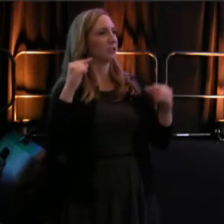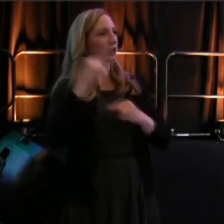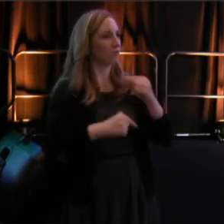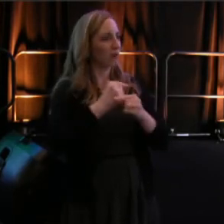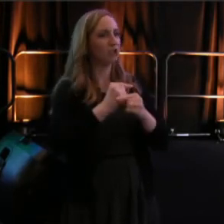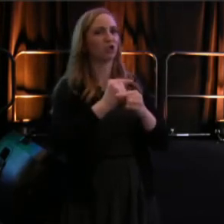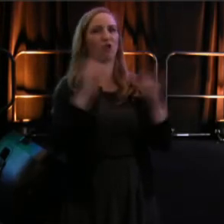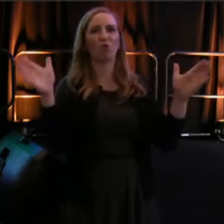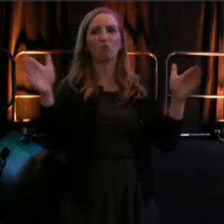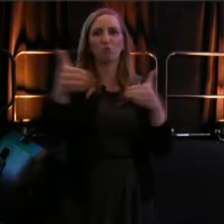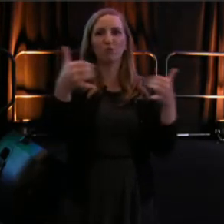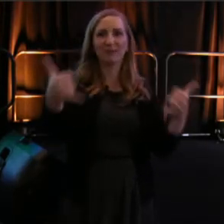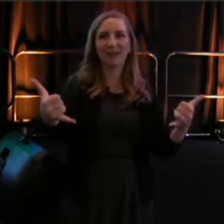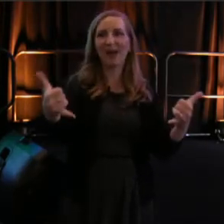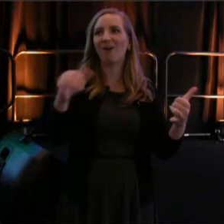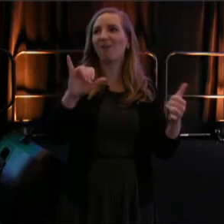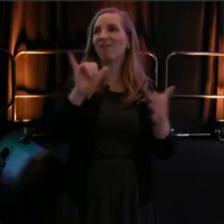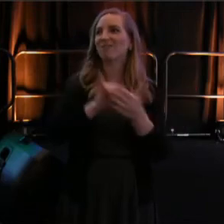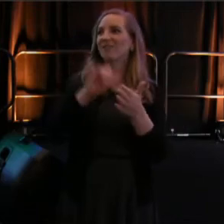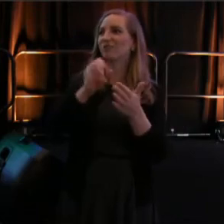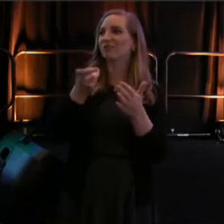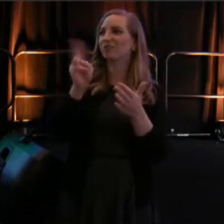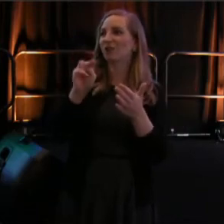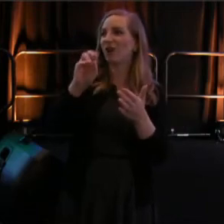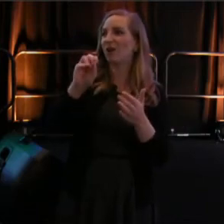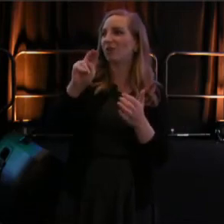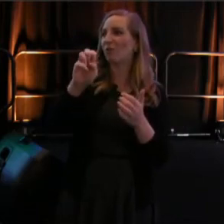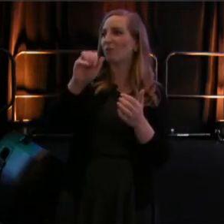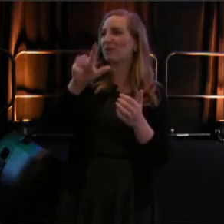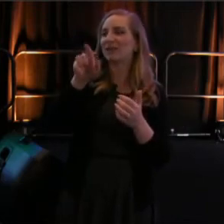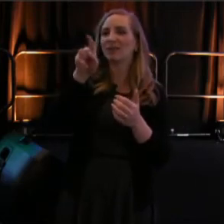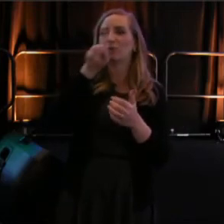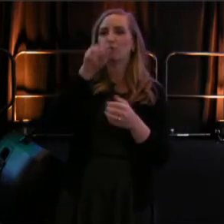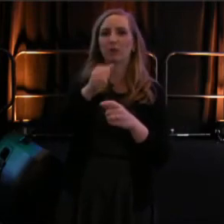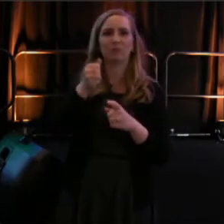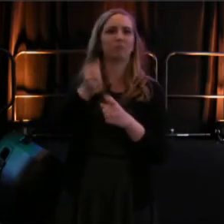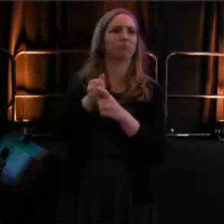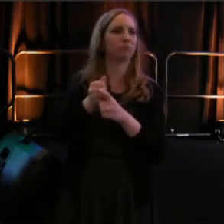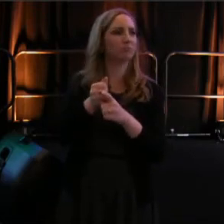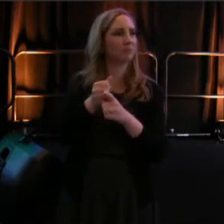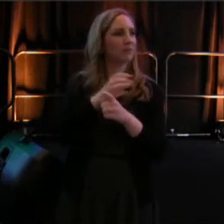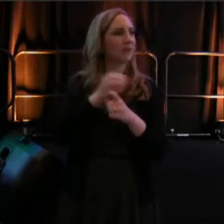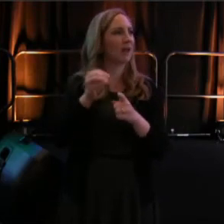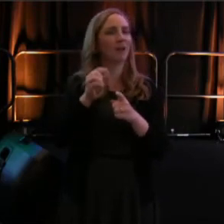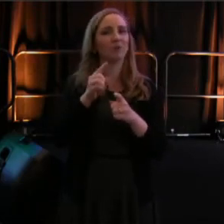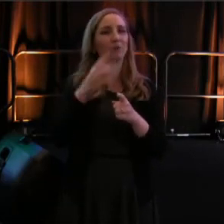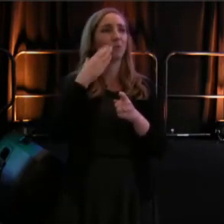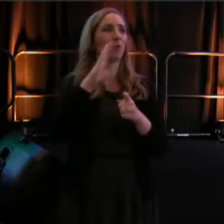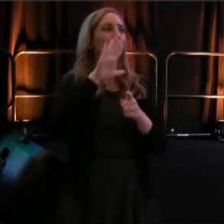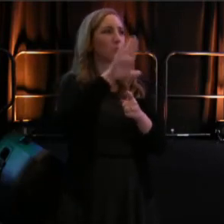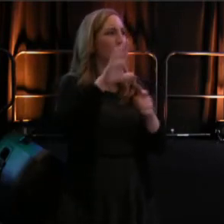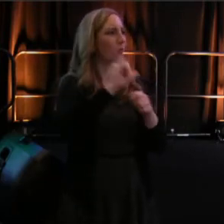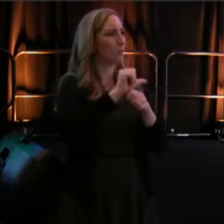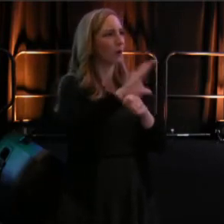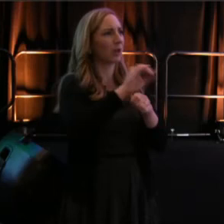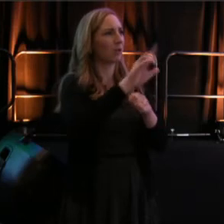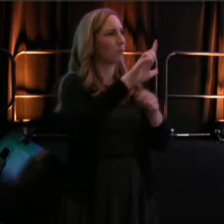That John O'Neill was such a big influence in your life and work. And you know you have influenced so many people here.